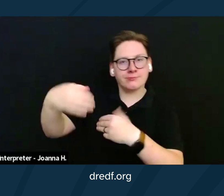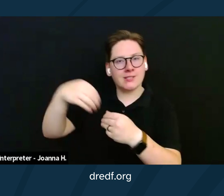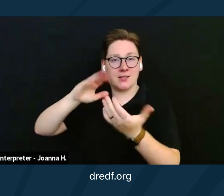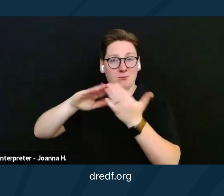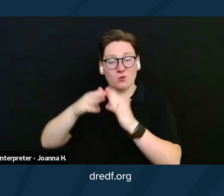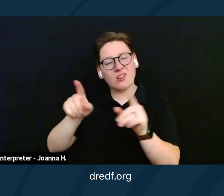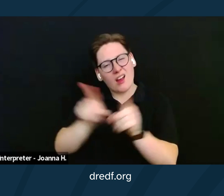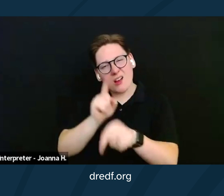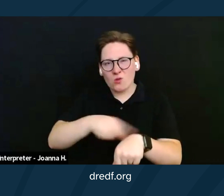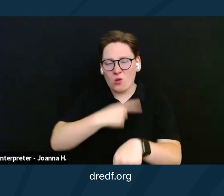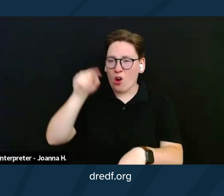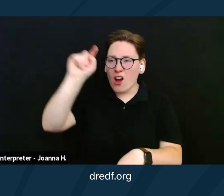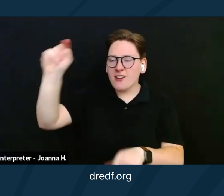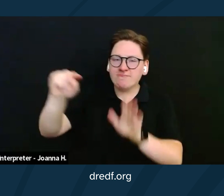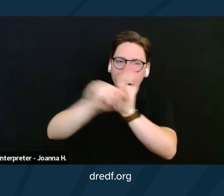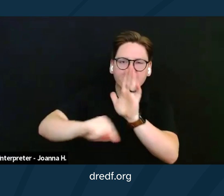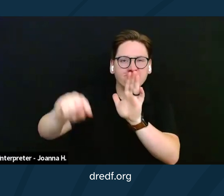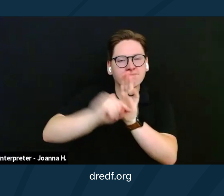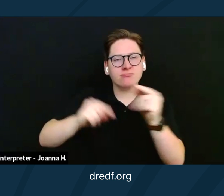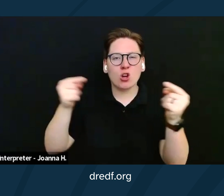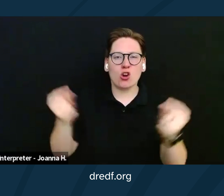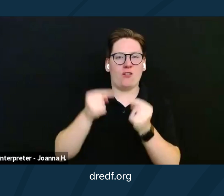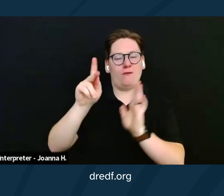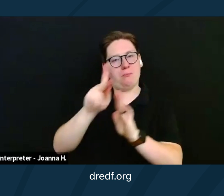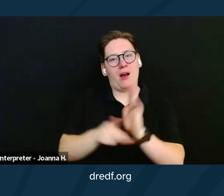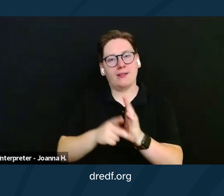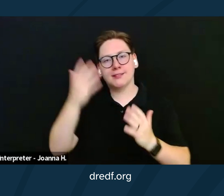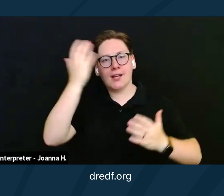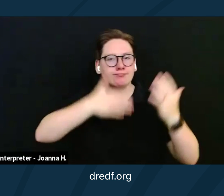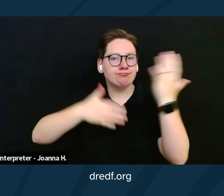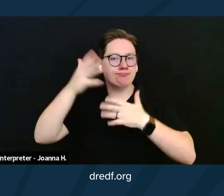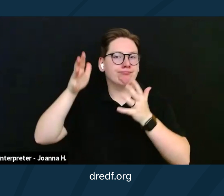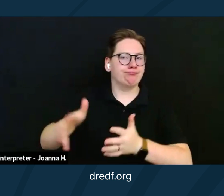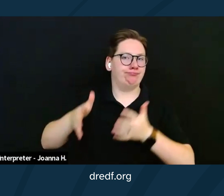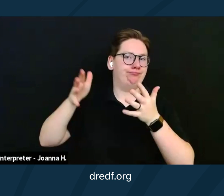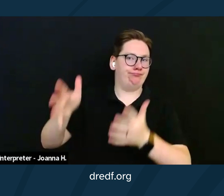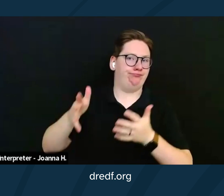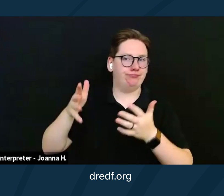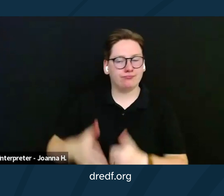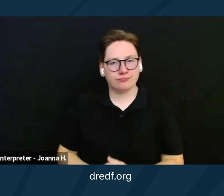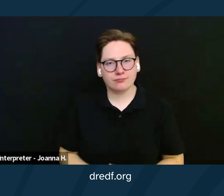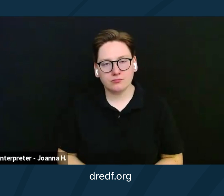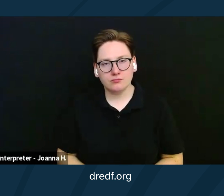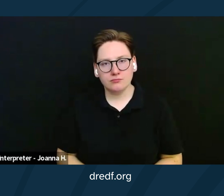of hurtful policies continue to go unchecked, policies that make something as important